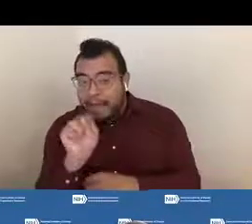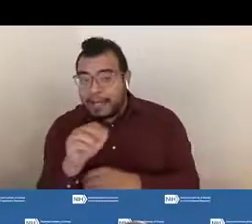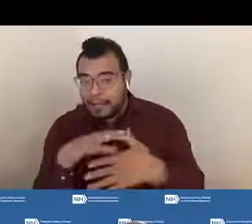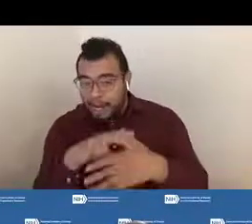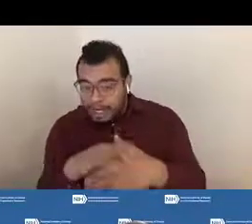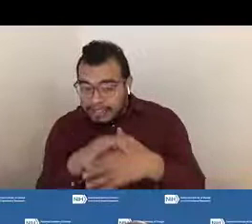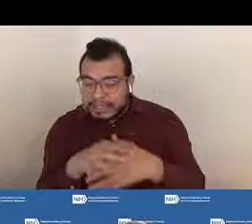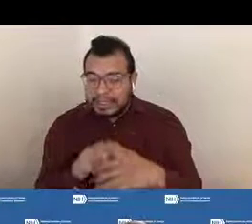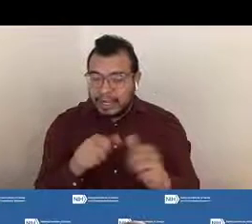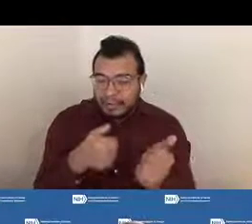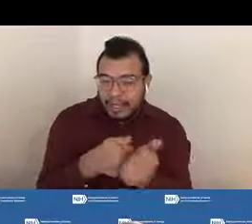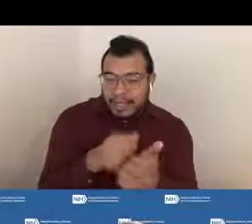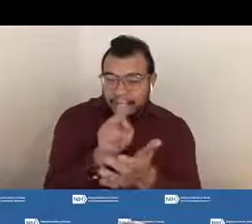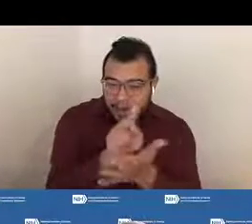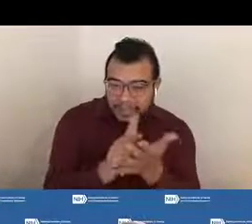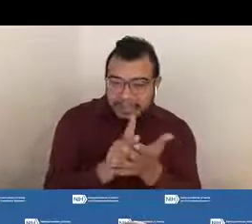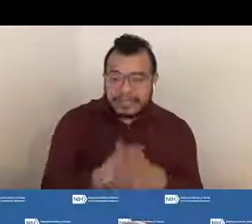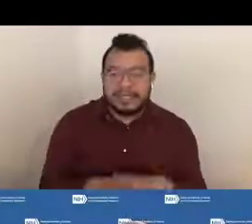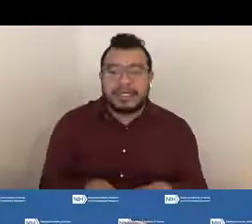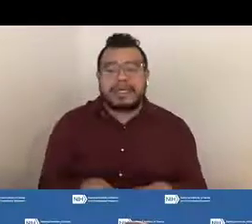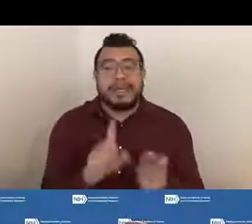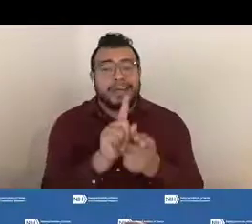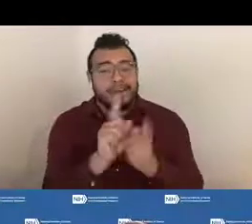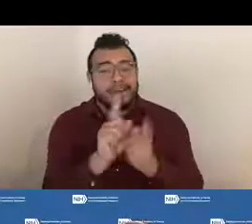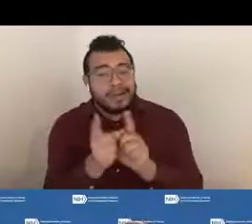interpret grants administration policies,